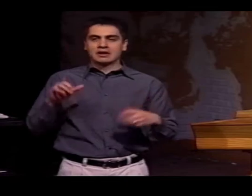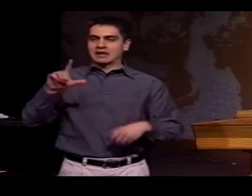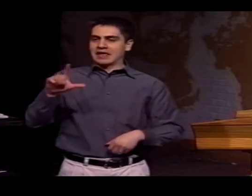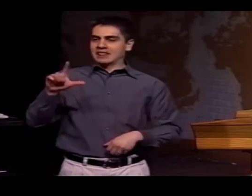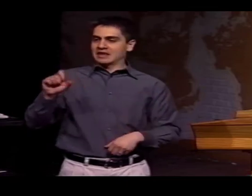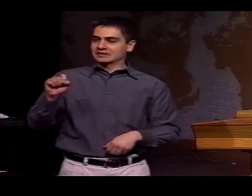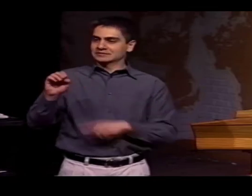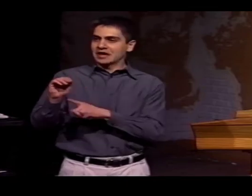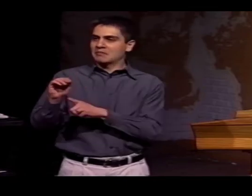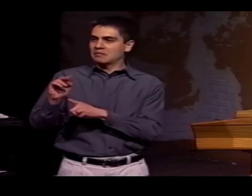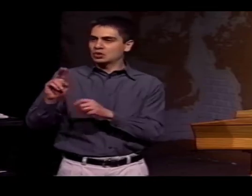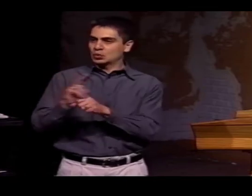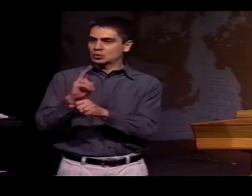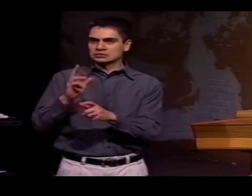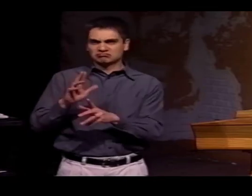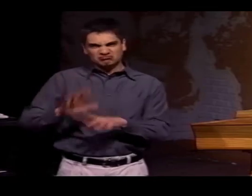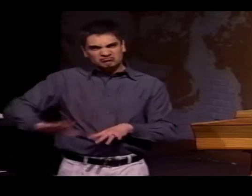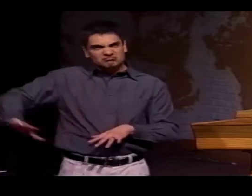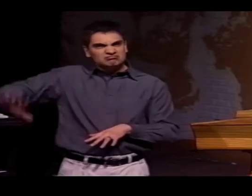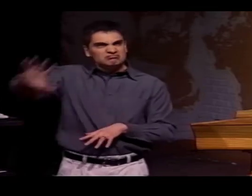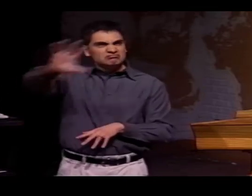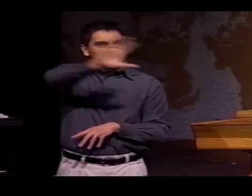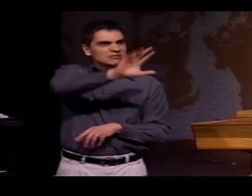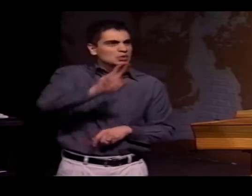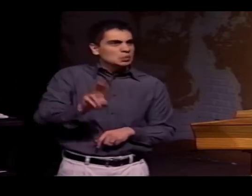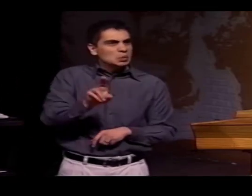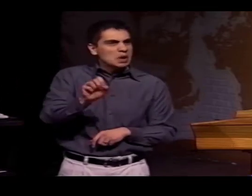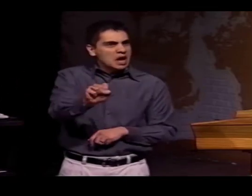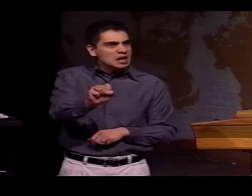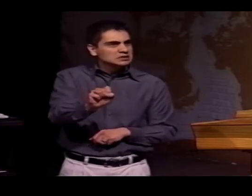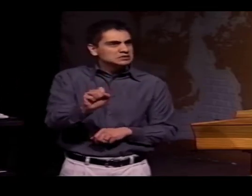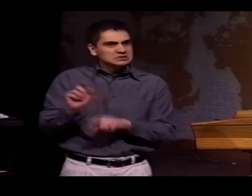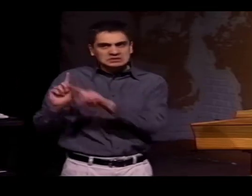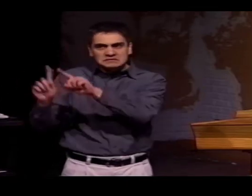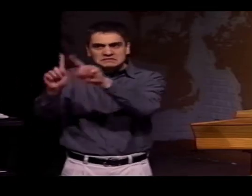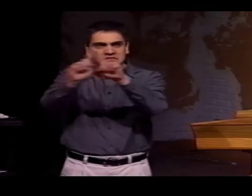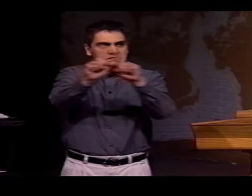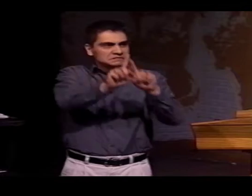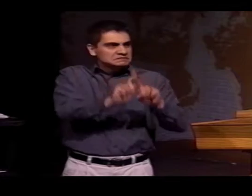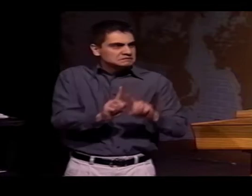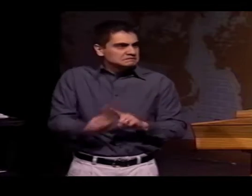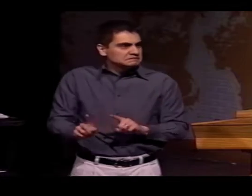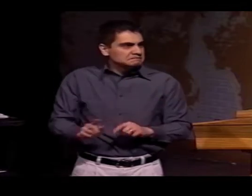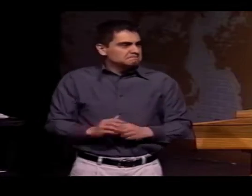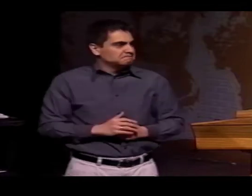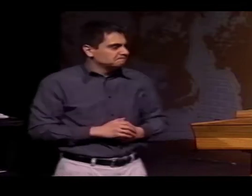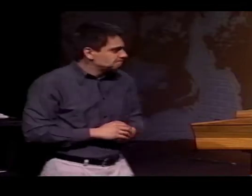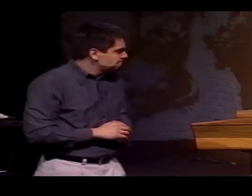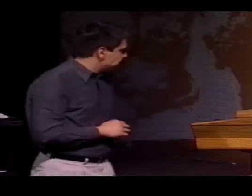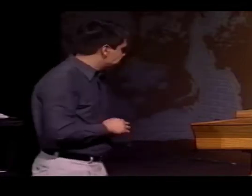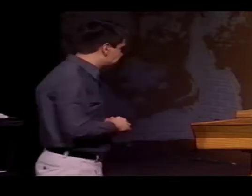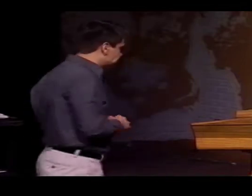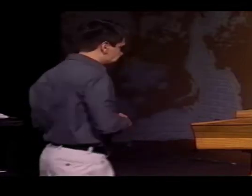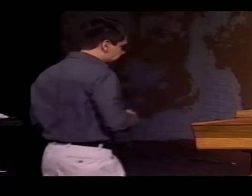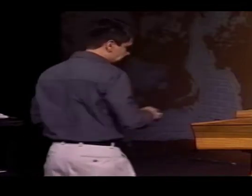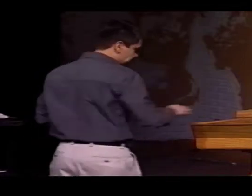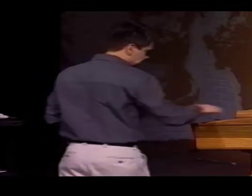TO FIND THEMSELVES IN THESE SITUATIONS, SO LSM USERS ARE NOW MORE LIKELY SPREAD THROUGHOUT THE UNITED STATES IN VARIOUS REGIONS.